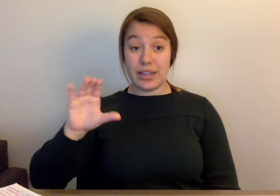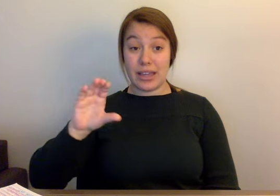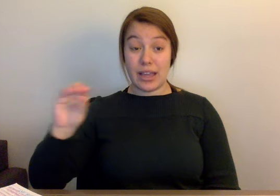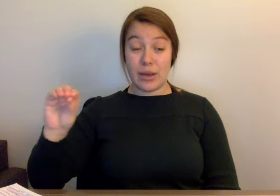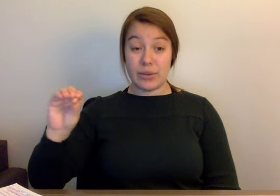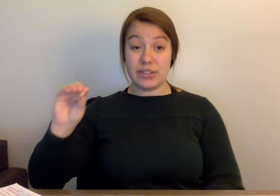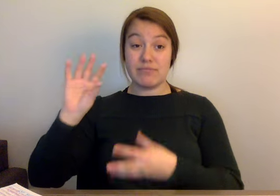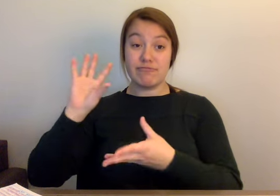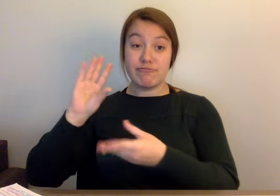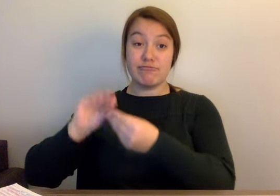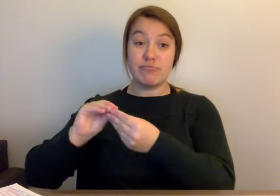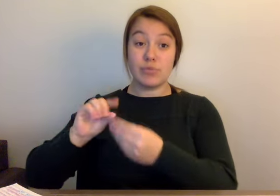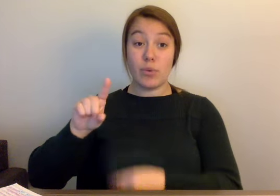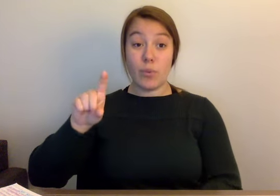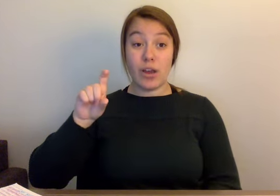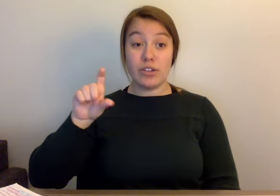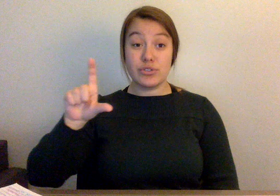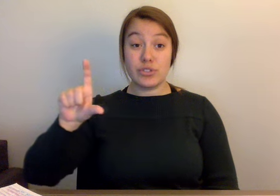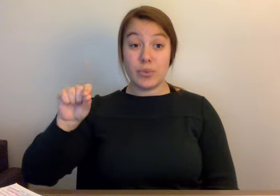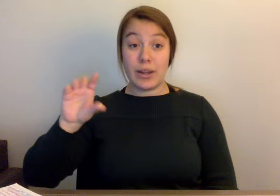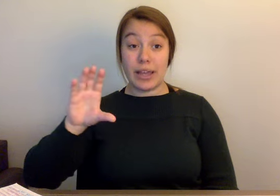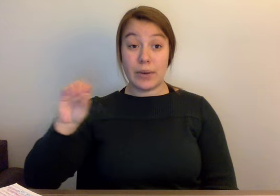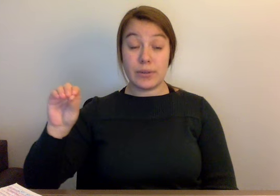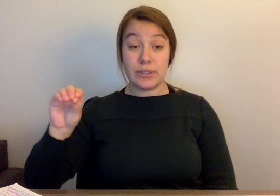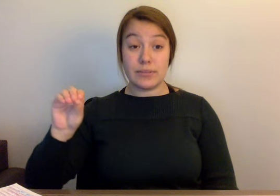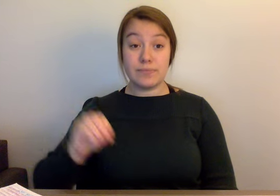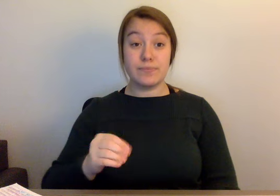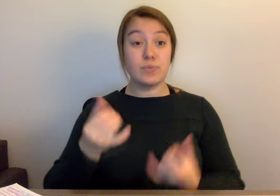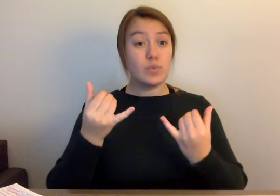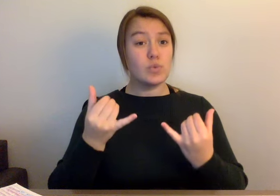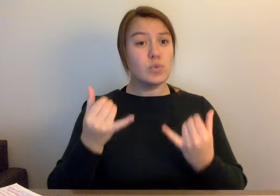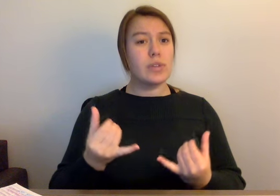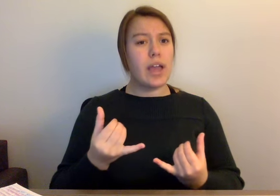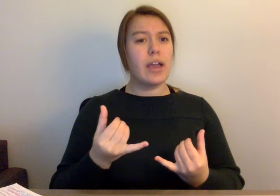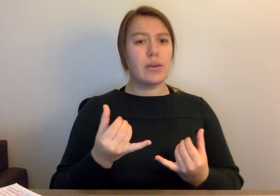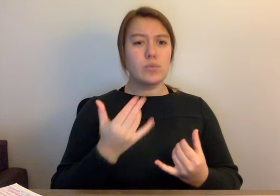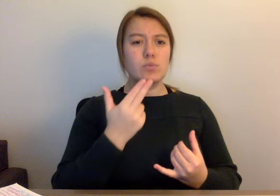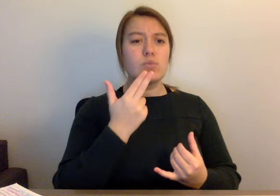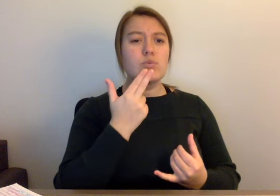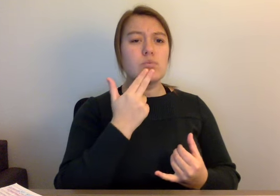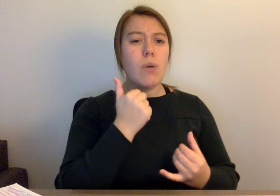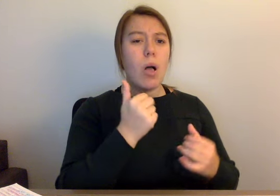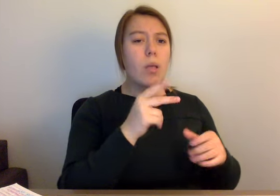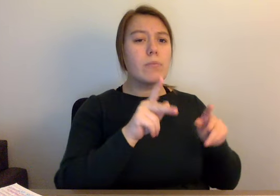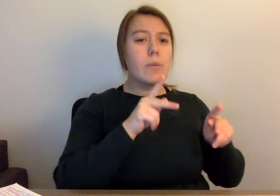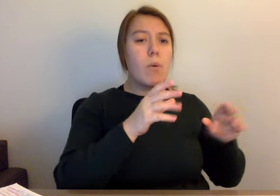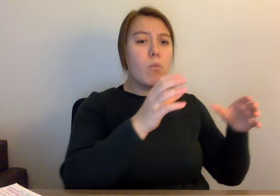counties. Today many counties remain small in size and sparsely populated but